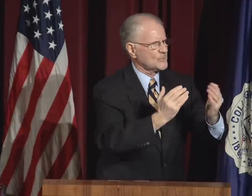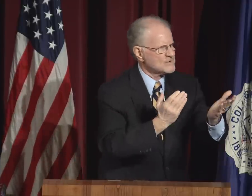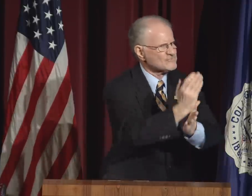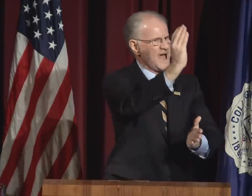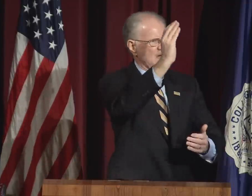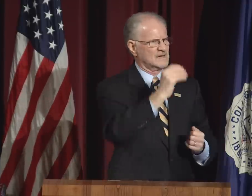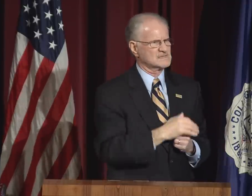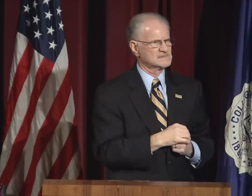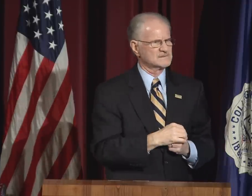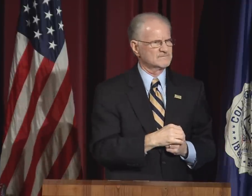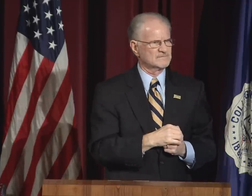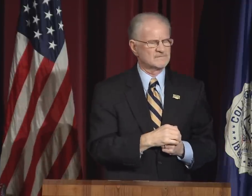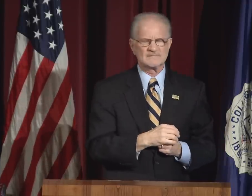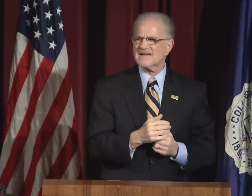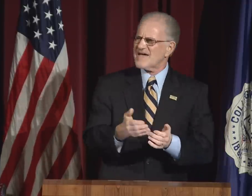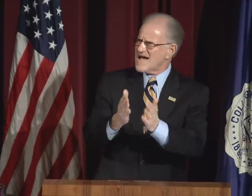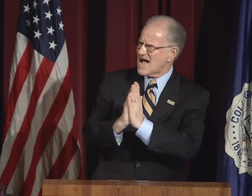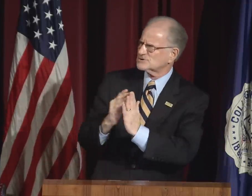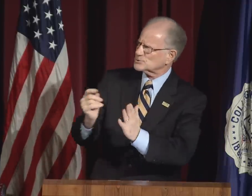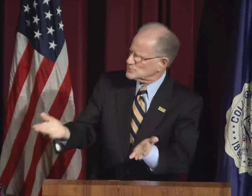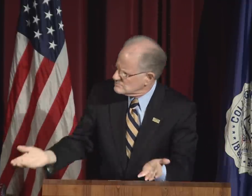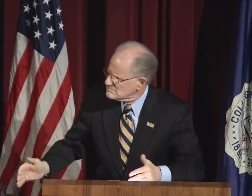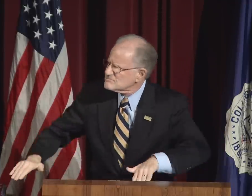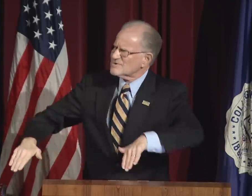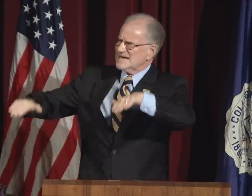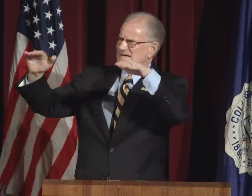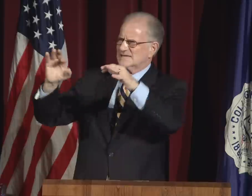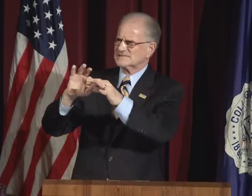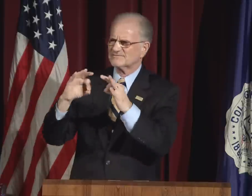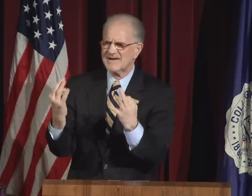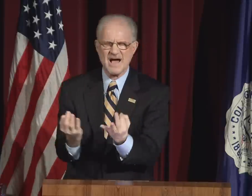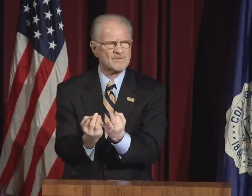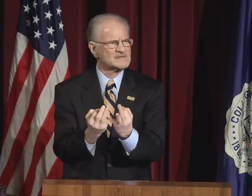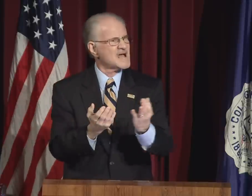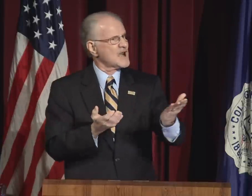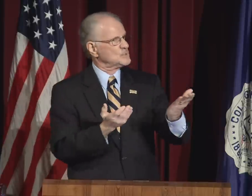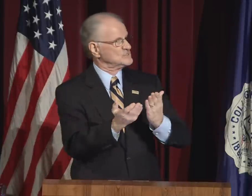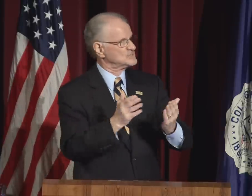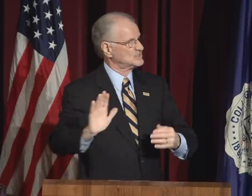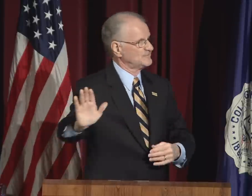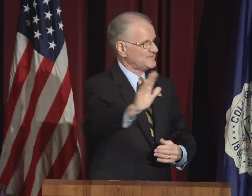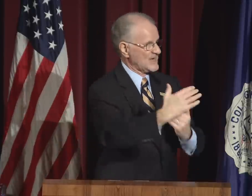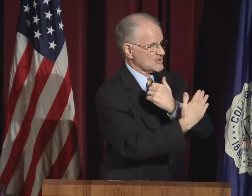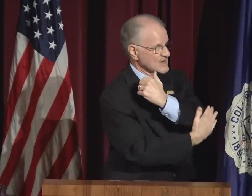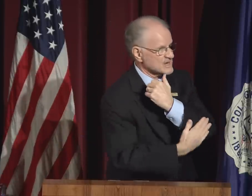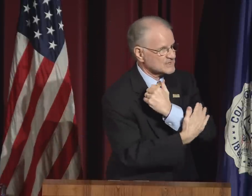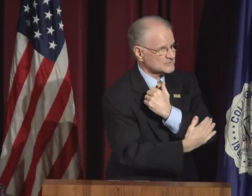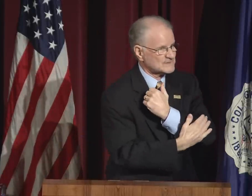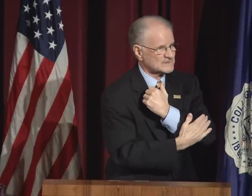Instead they ask to be equal and to have equal rights.